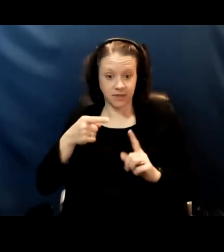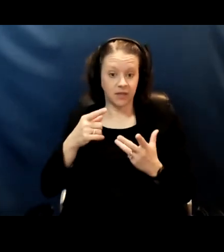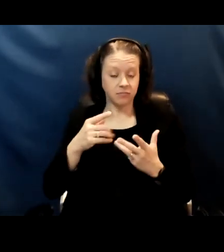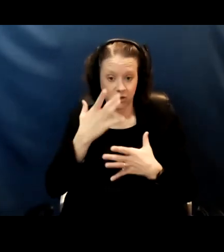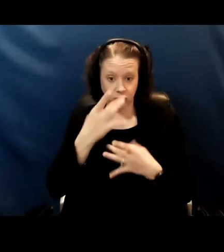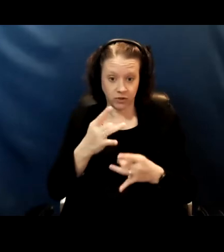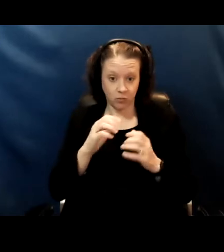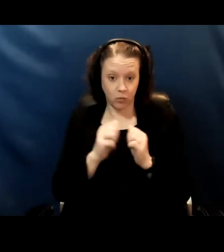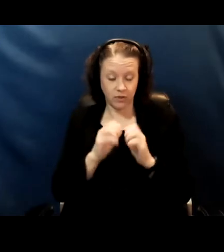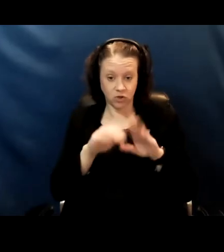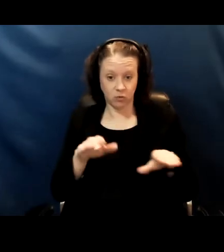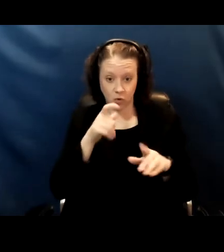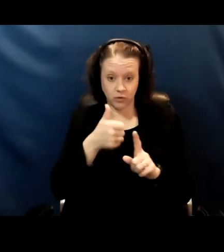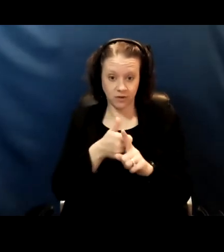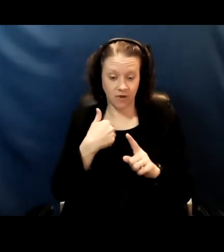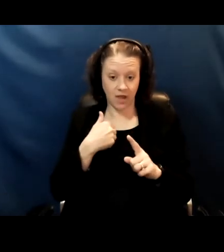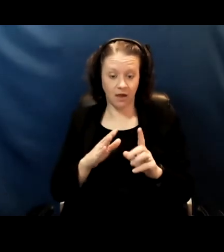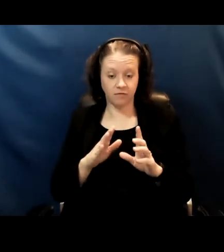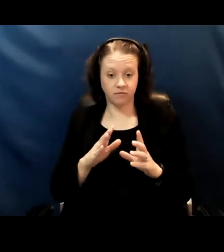and or autism? Yes,